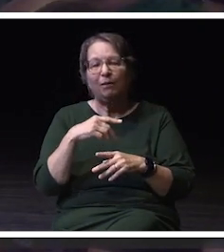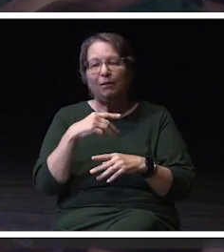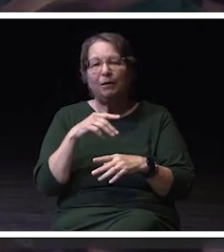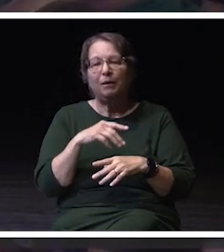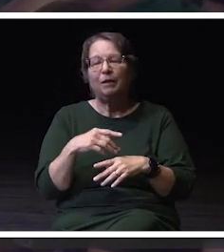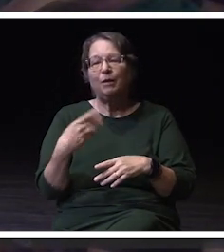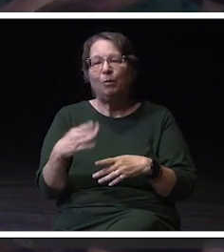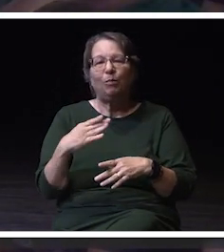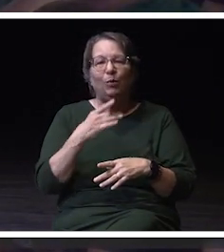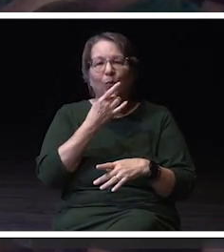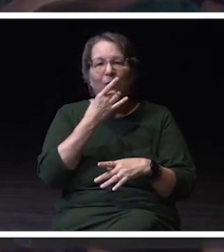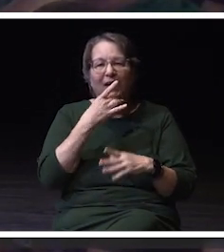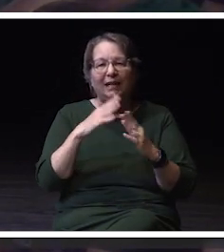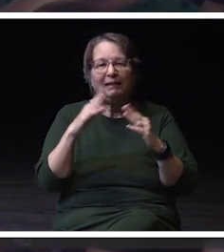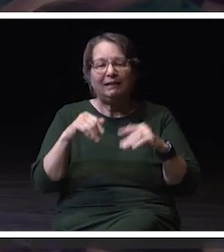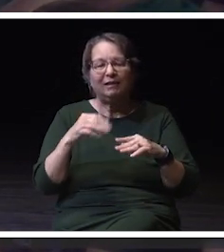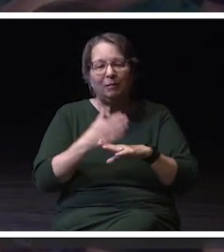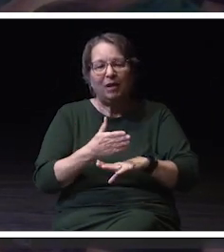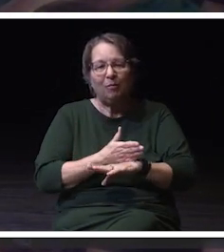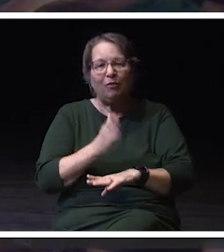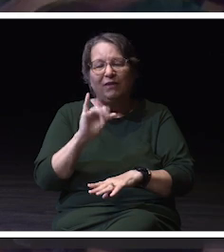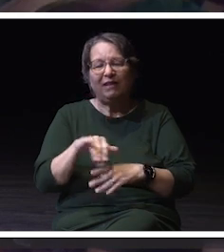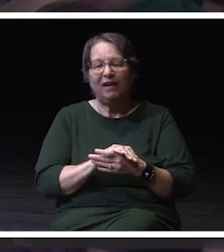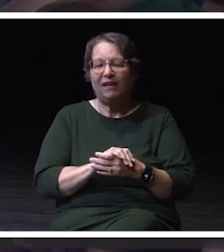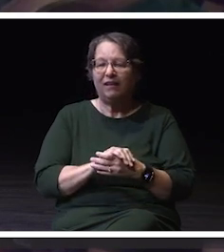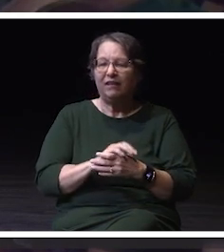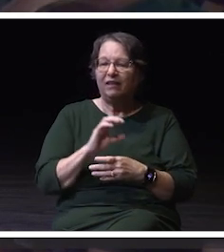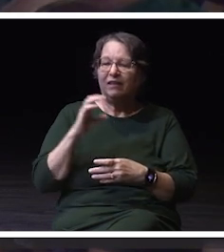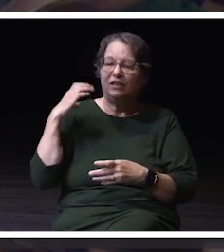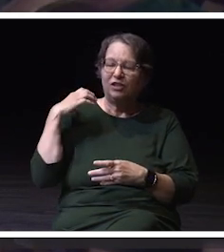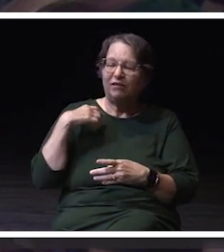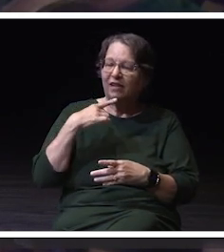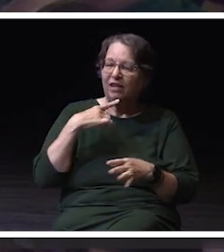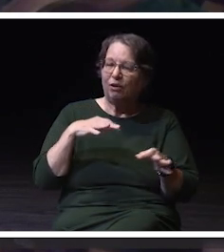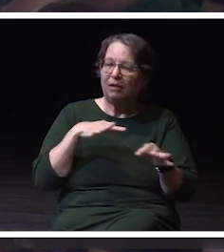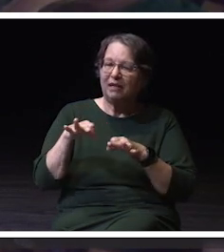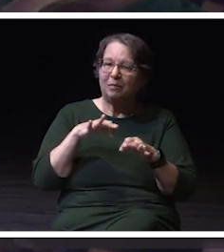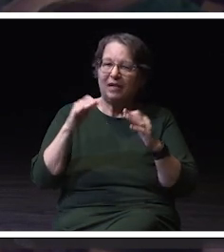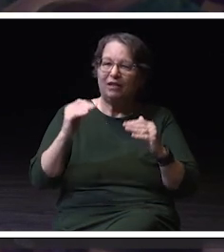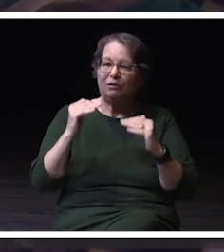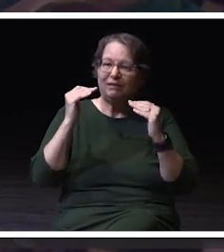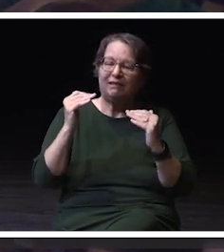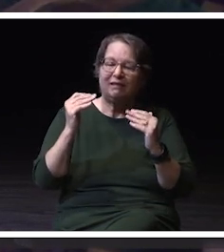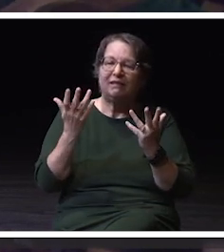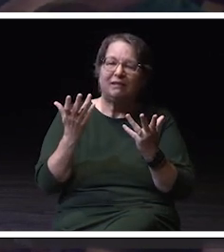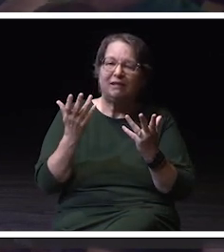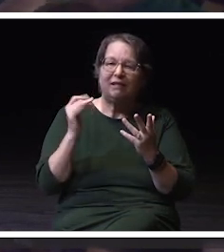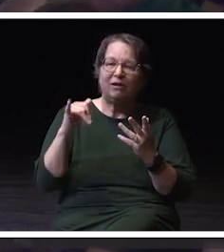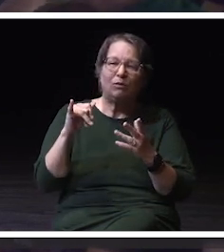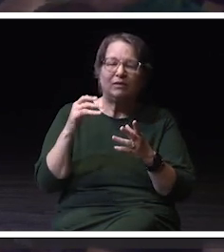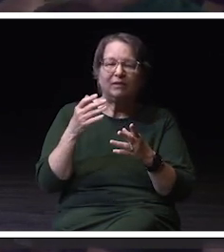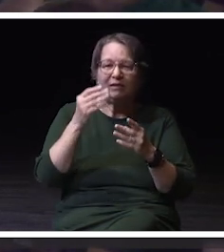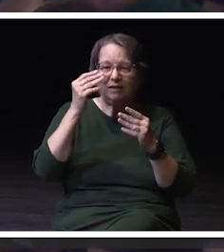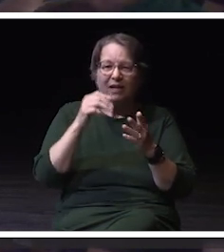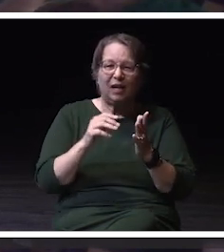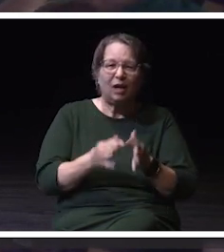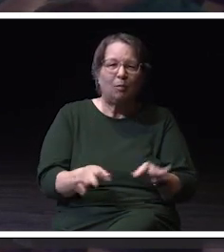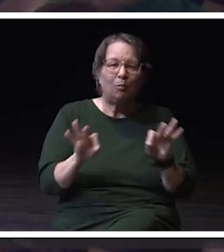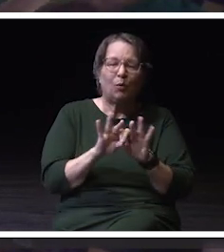there. Chief Kiederlen, can you start by talking about some of those high level takeaways from that committee and, what we're working on?